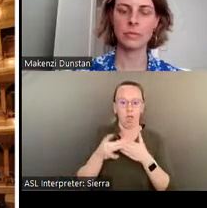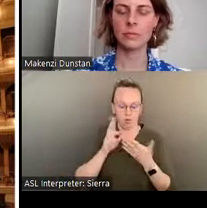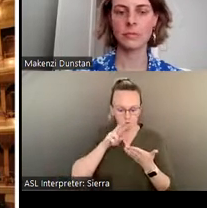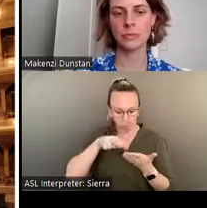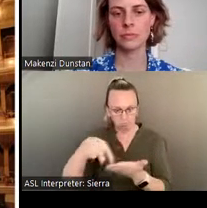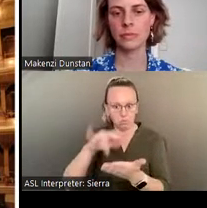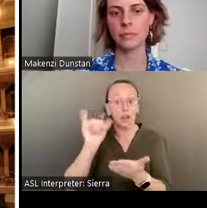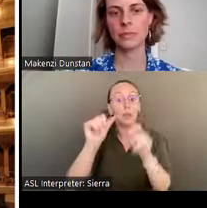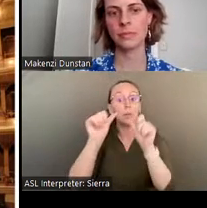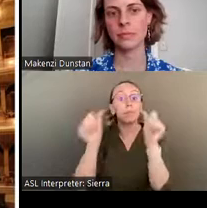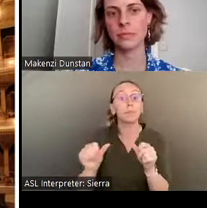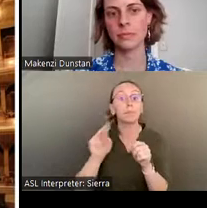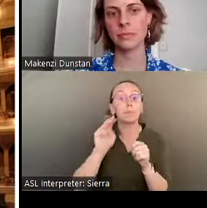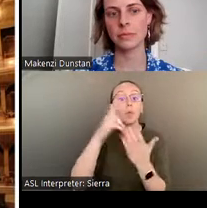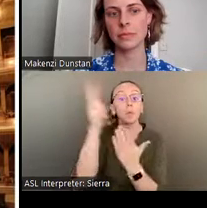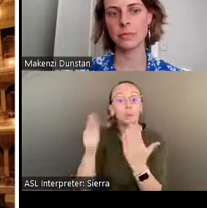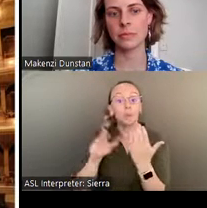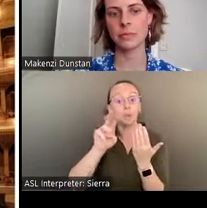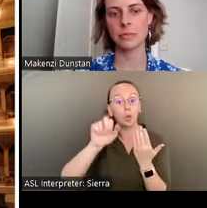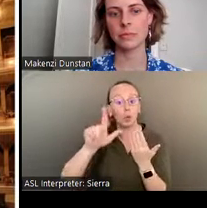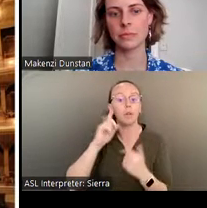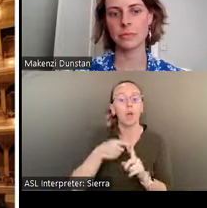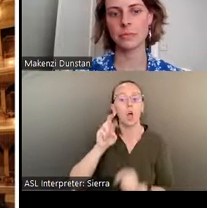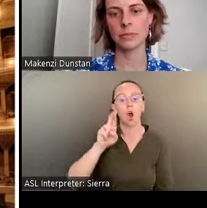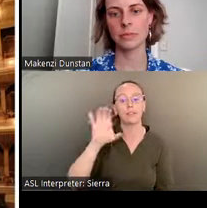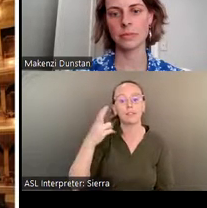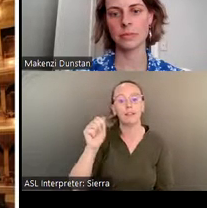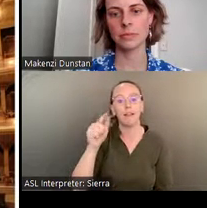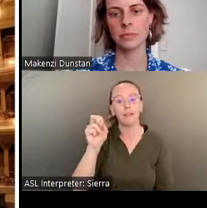Higgins and Butch Anthony at the top center on your screen.